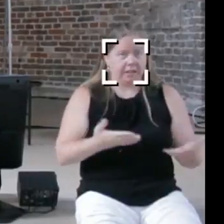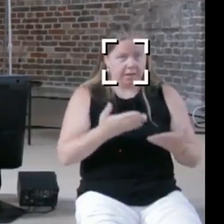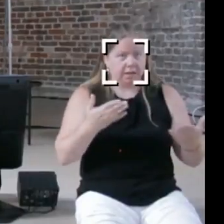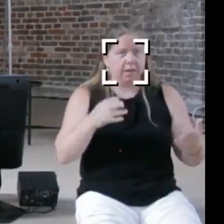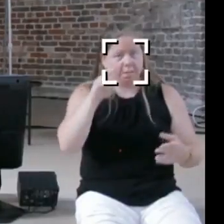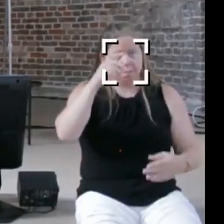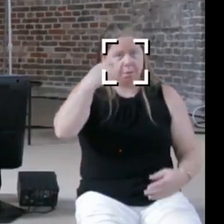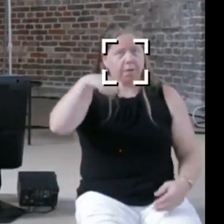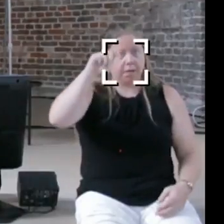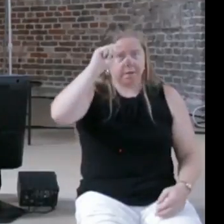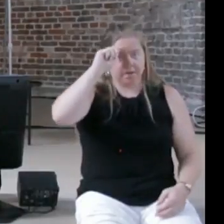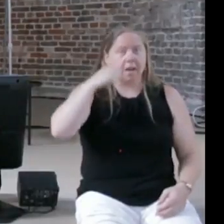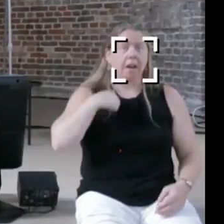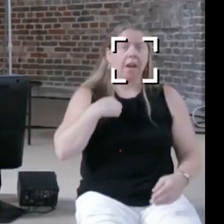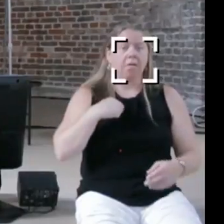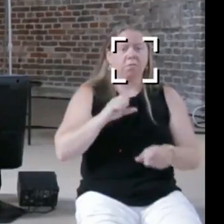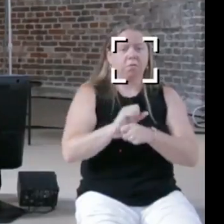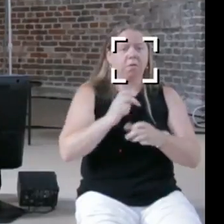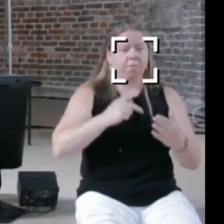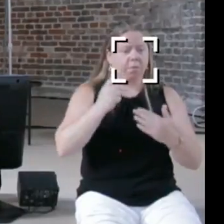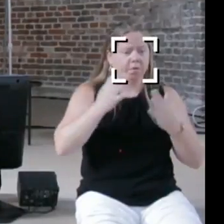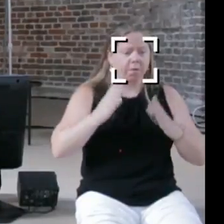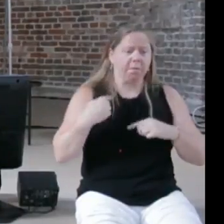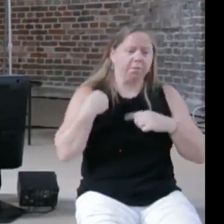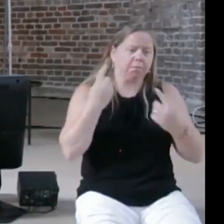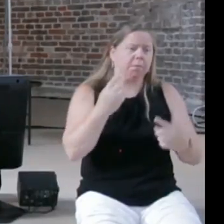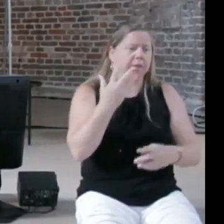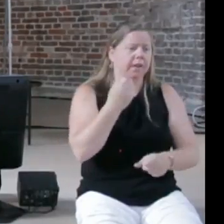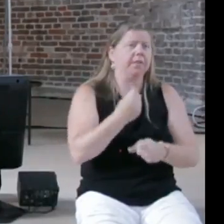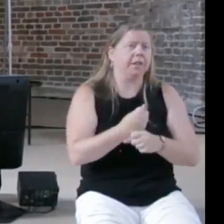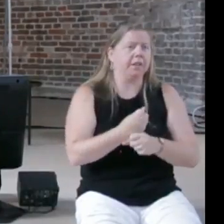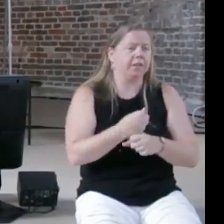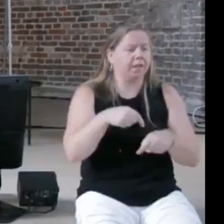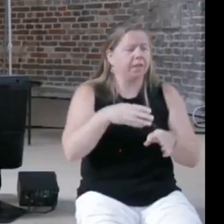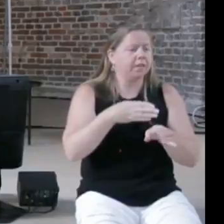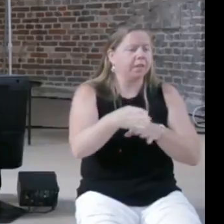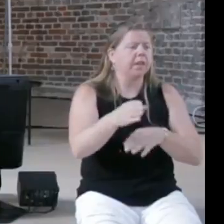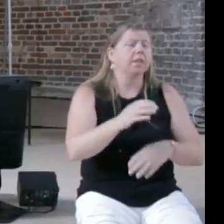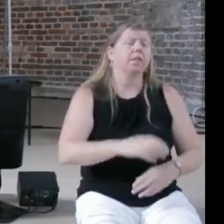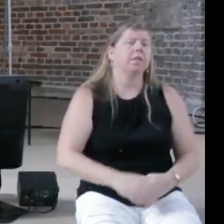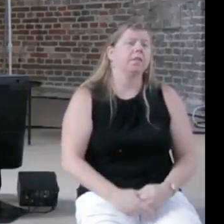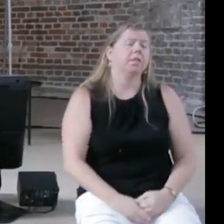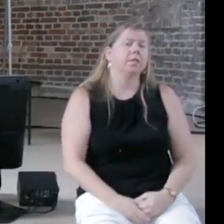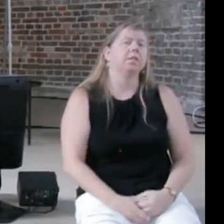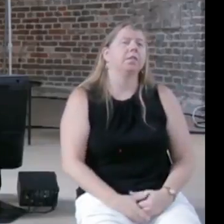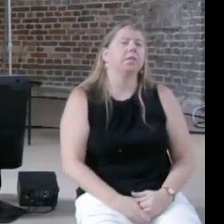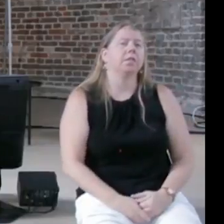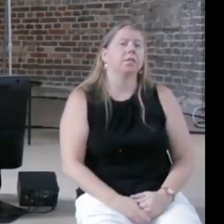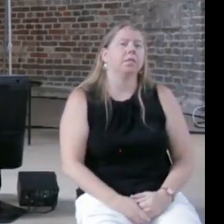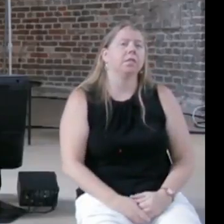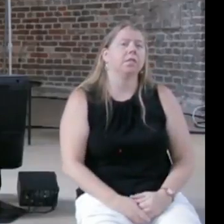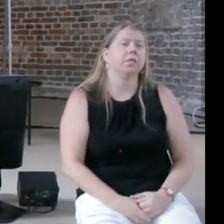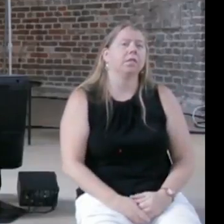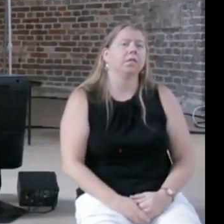as a programmer for the last five years more or less in this field, I don't wanna sound